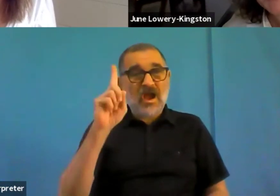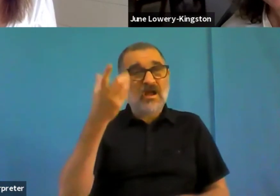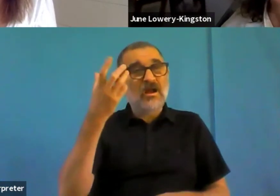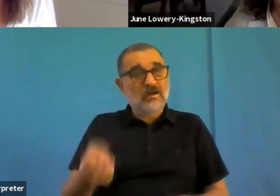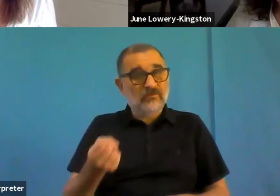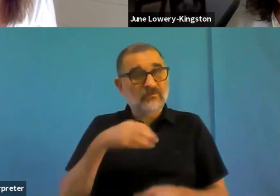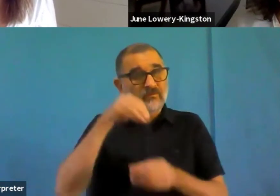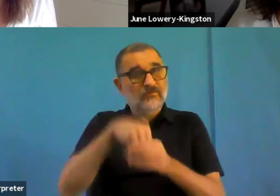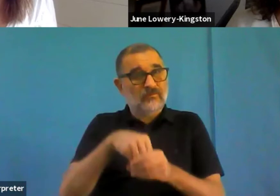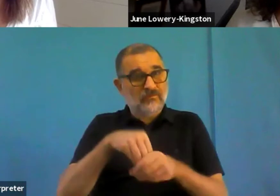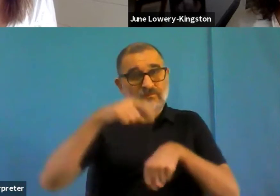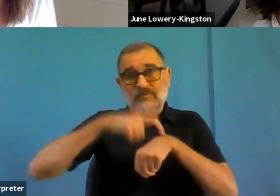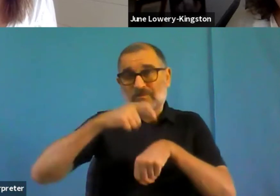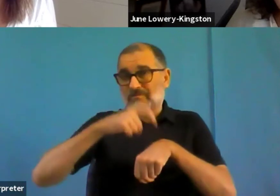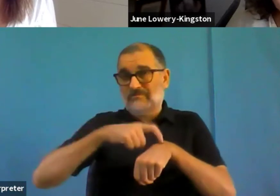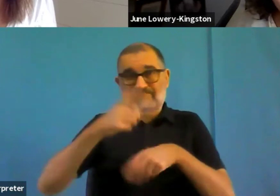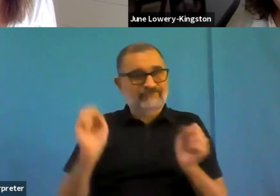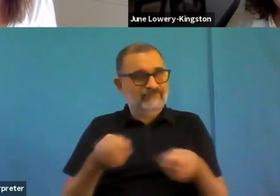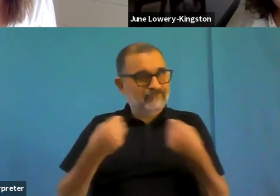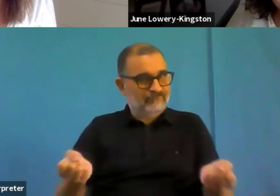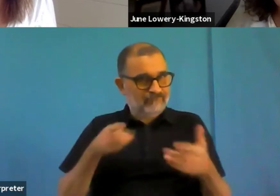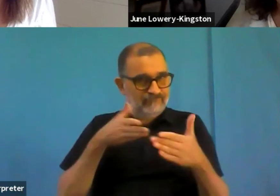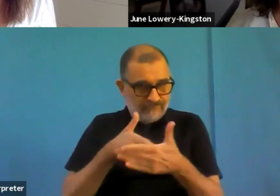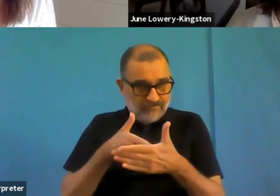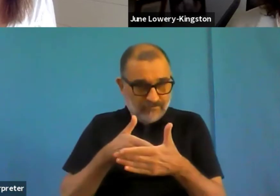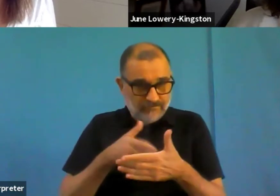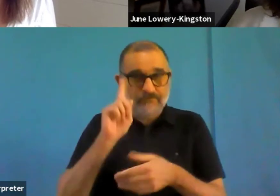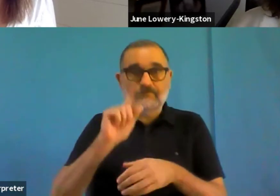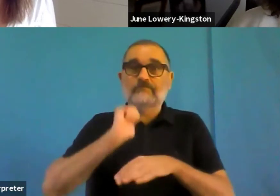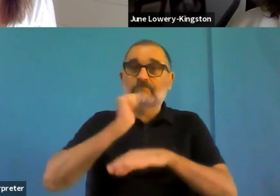So the member states reporting which is due by the end of this year, we'll basically be